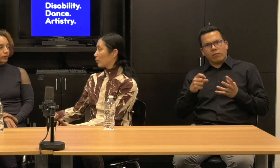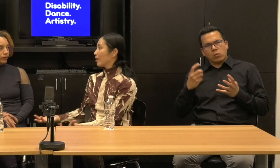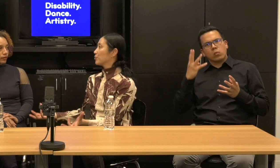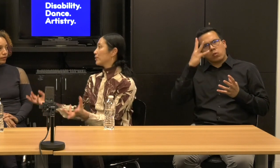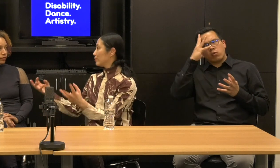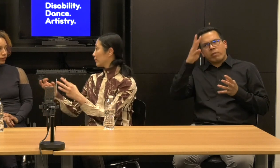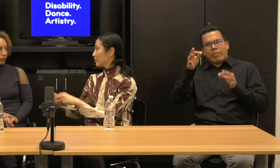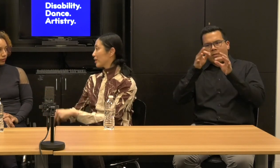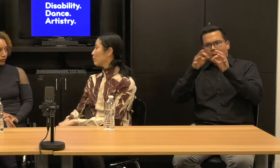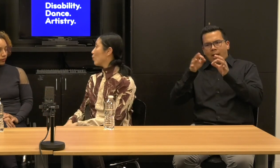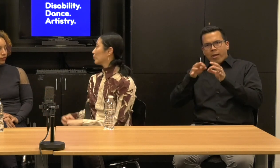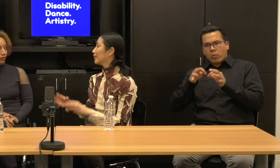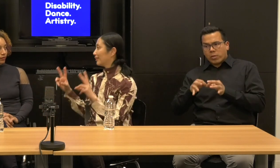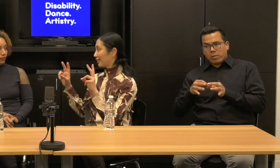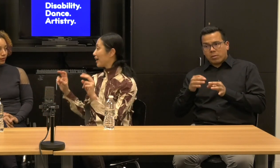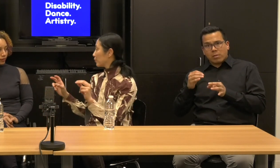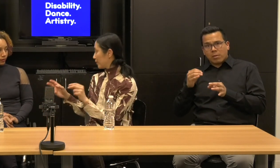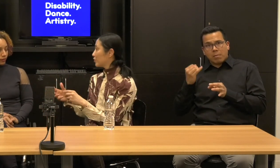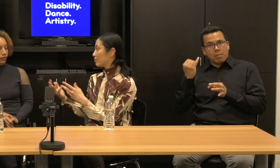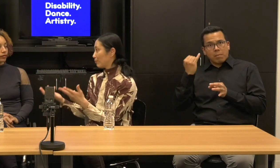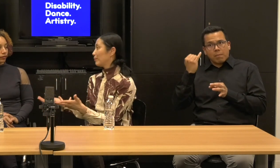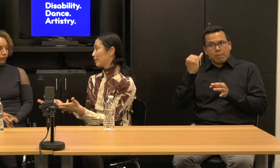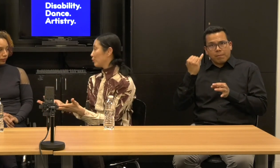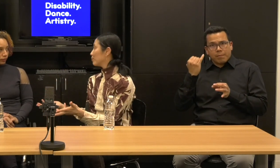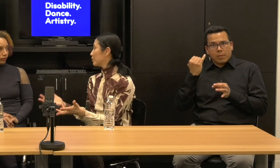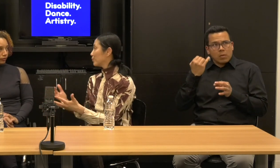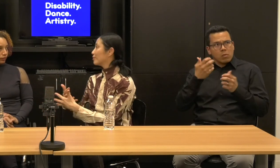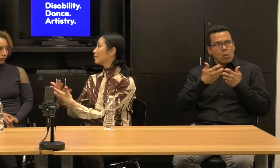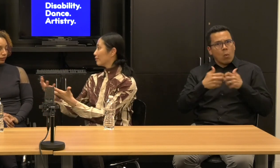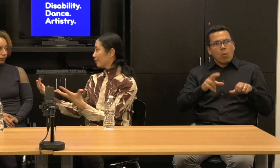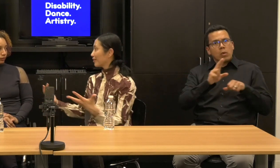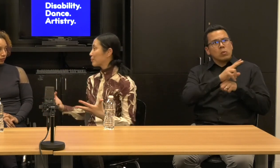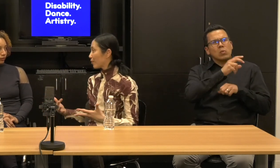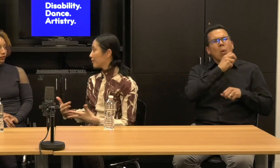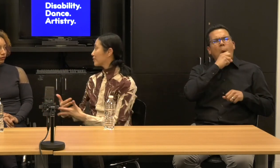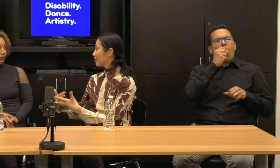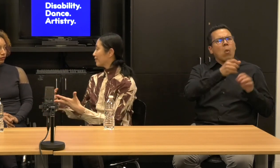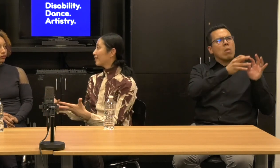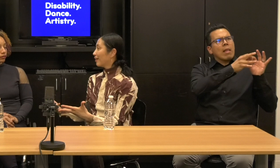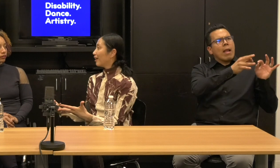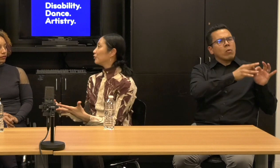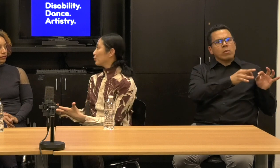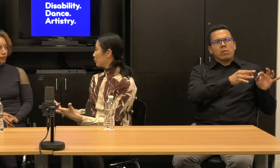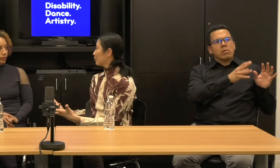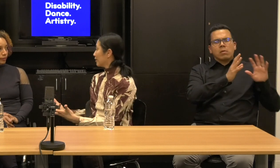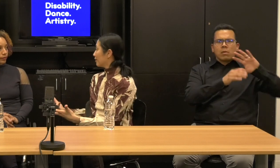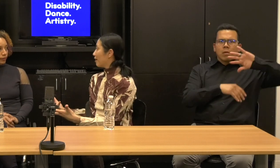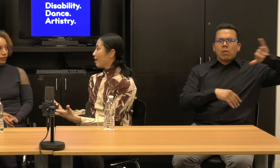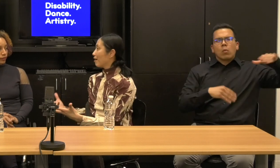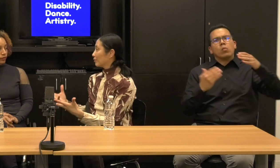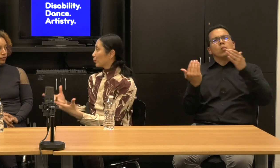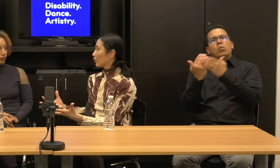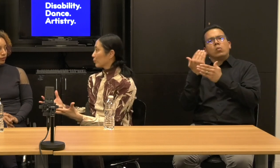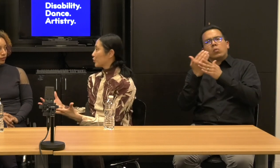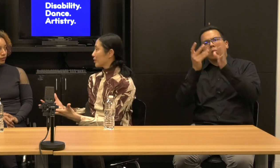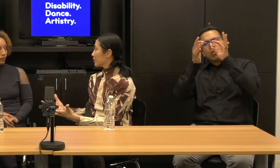Otherwise we using the same old language, meaning movement to express a new world, which